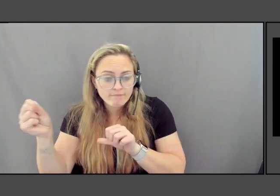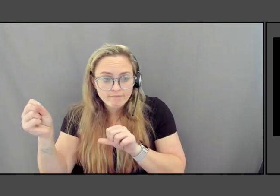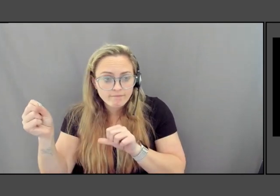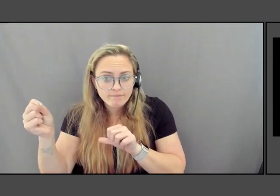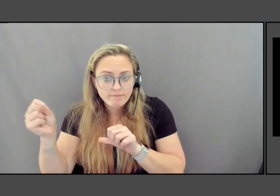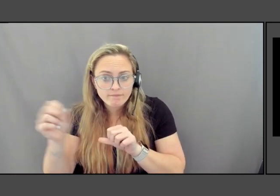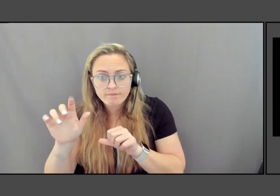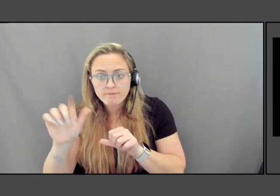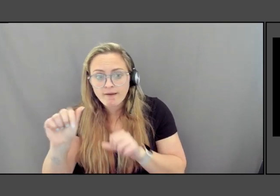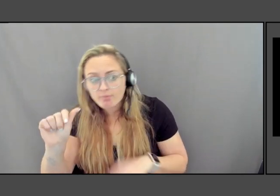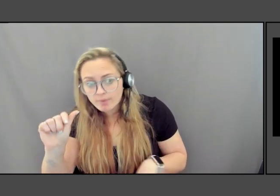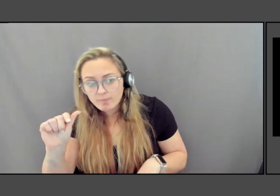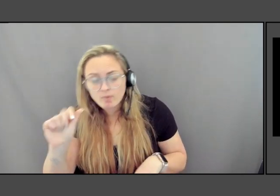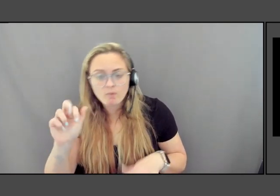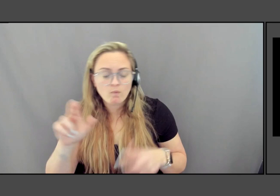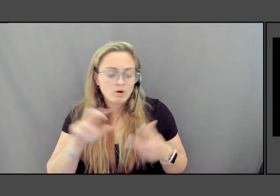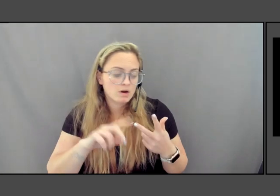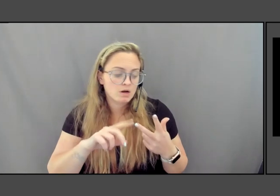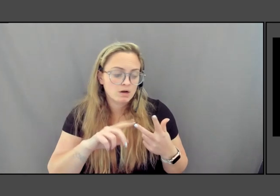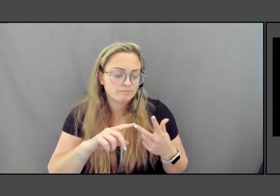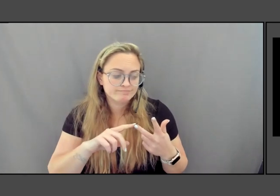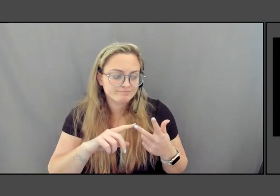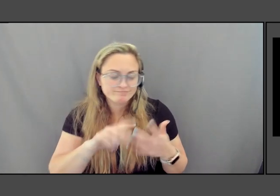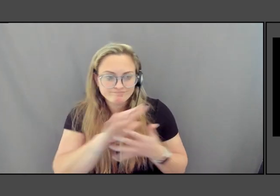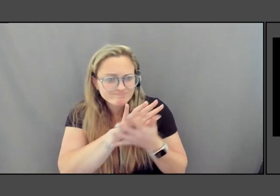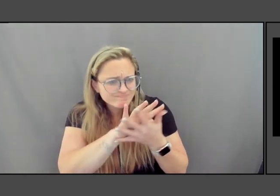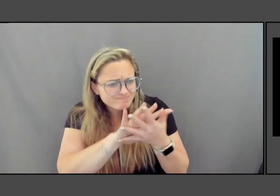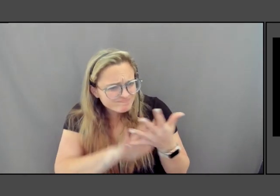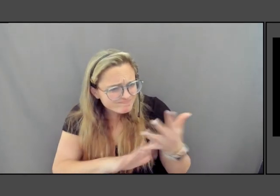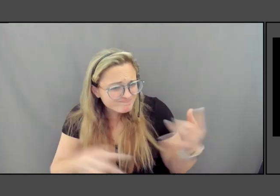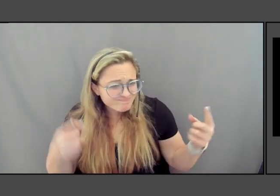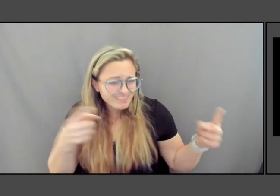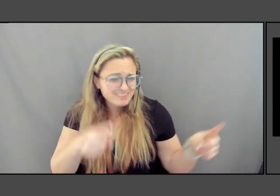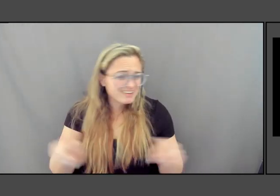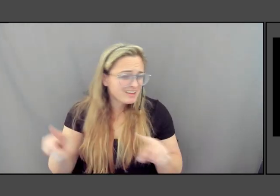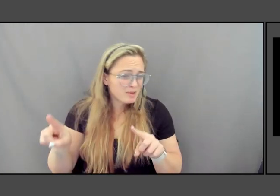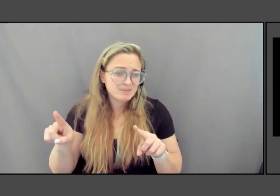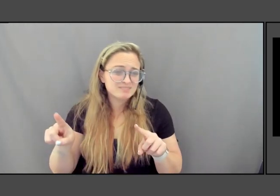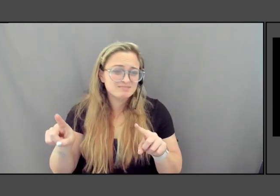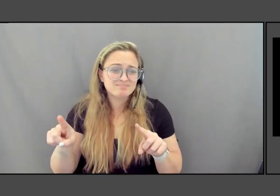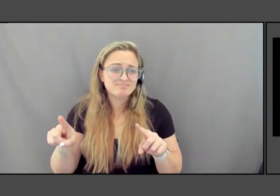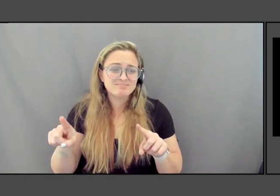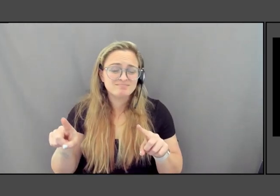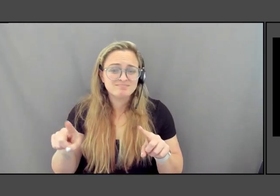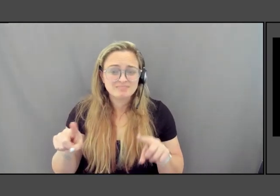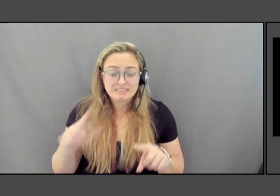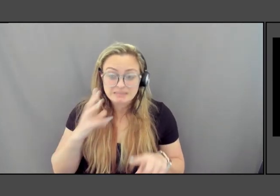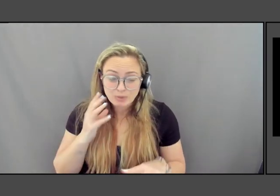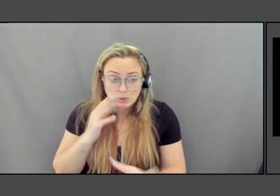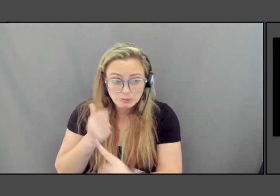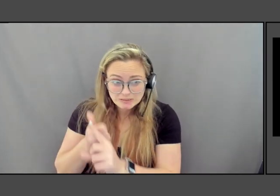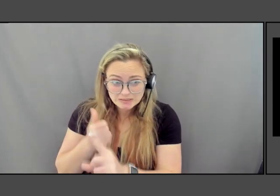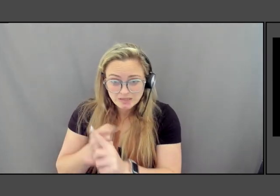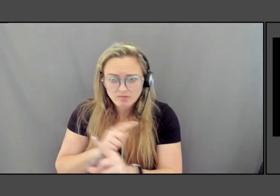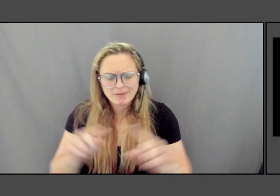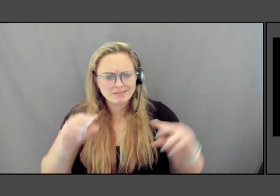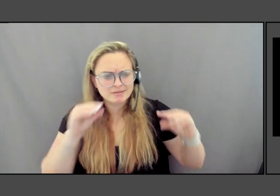or, you know, you know, all happens not only in the bearing witness, but also you've talked about the teaching power of